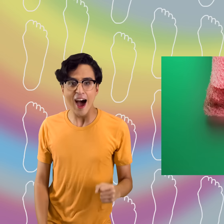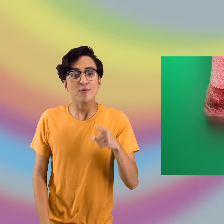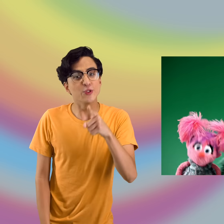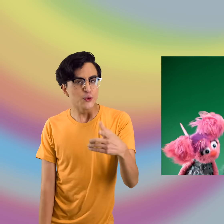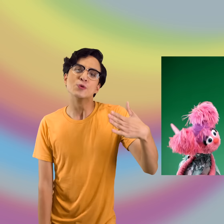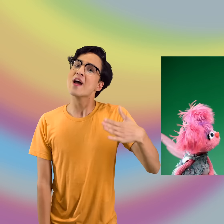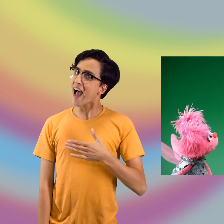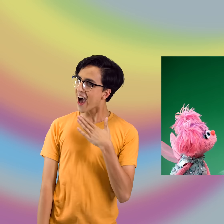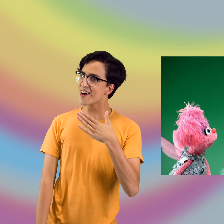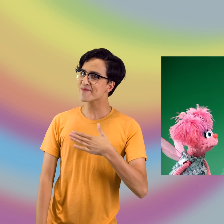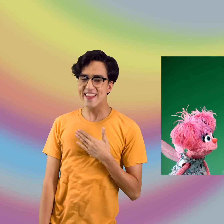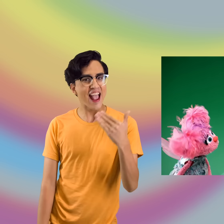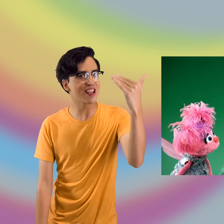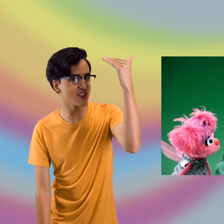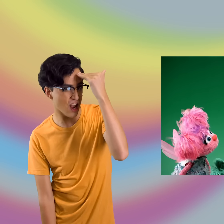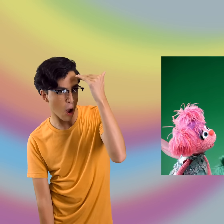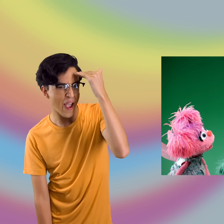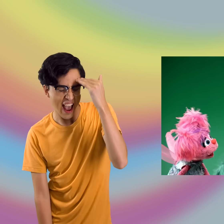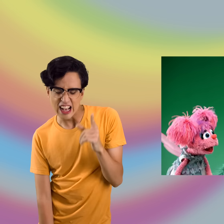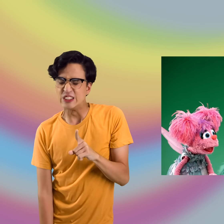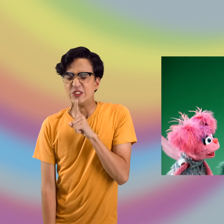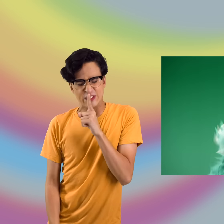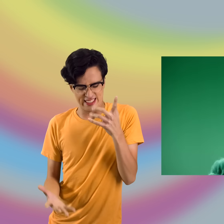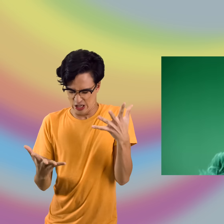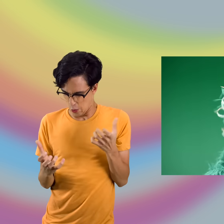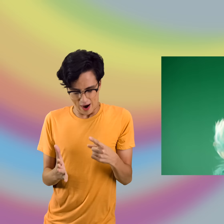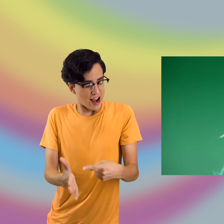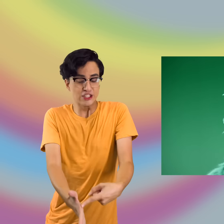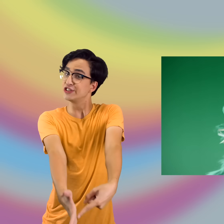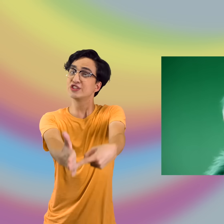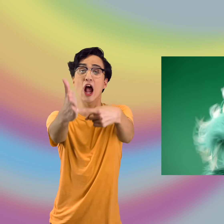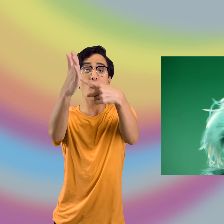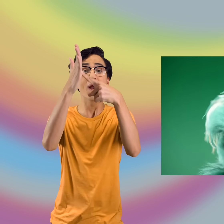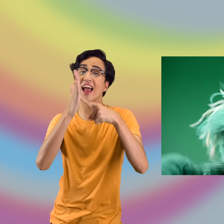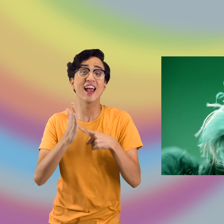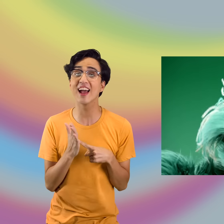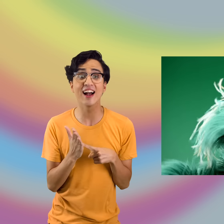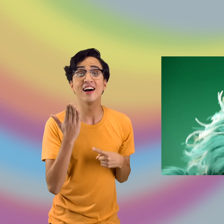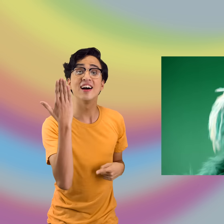(ROSITA SINGING) If you're happy and you know it and you really wanna show it...